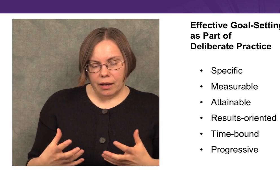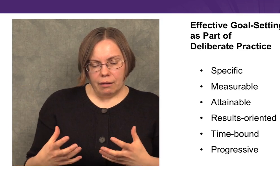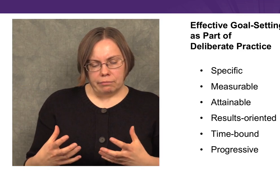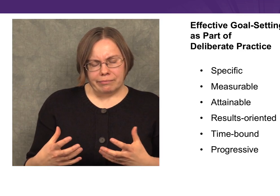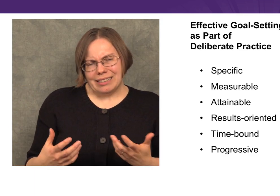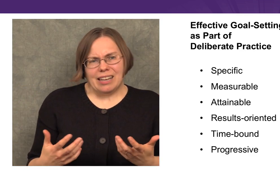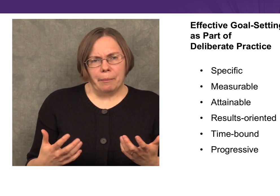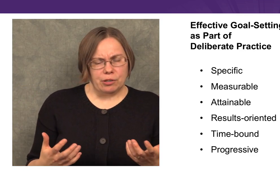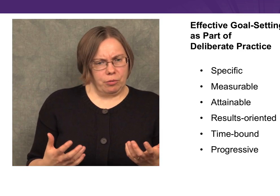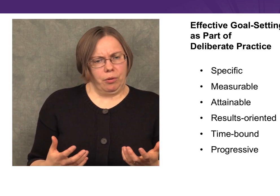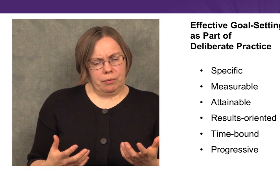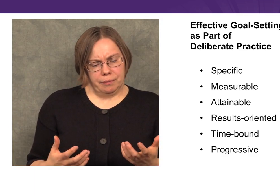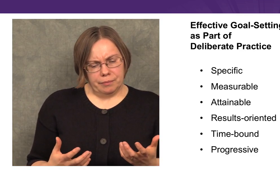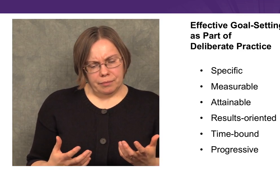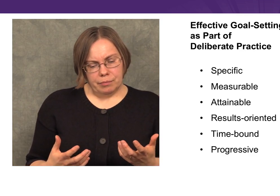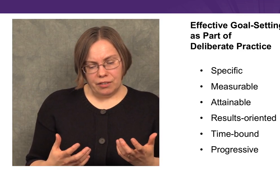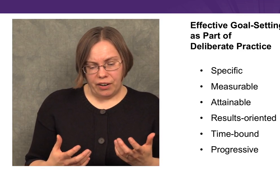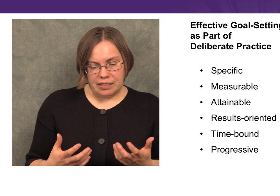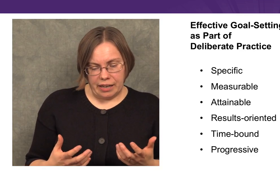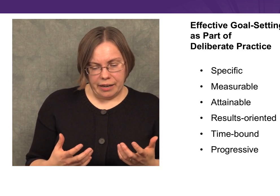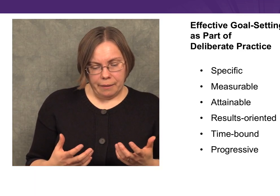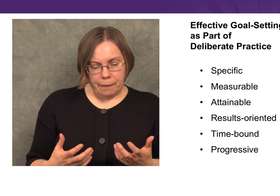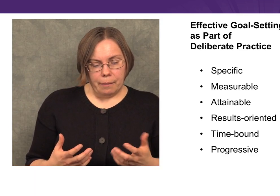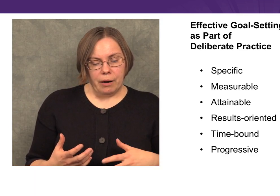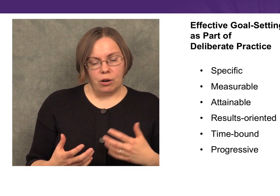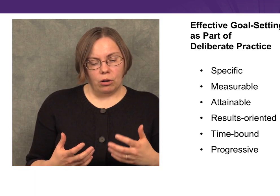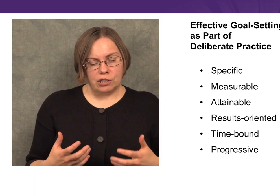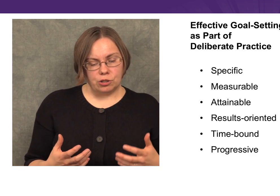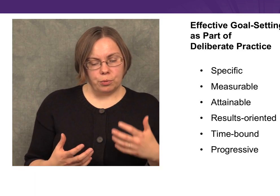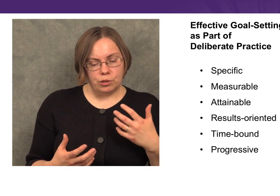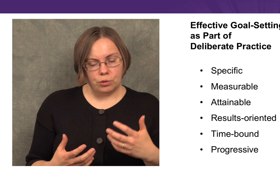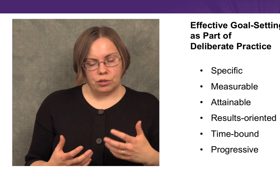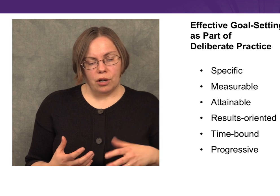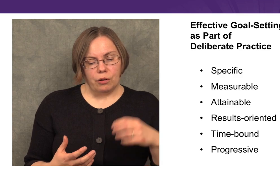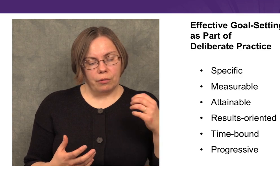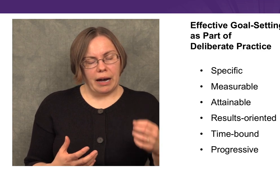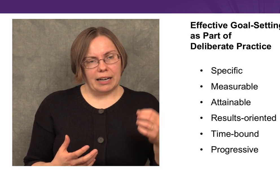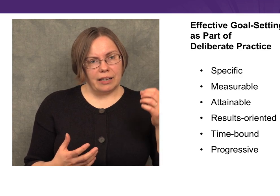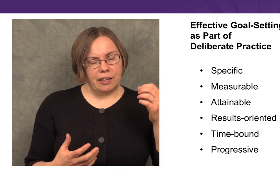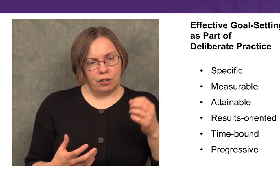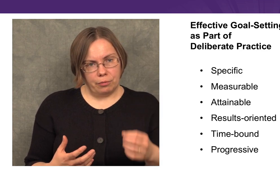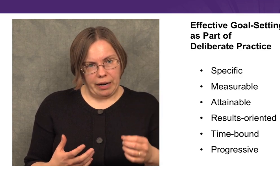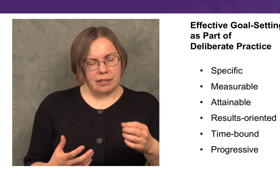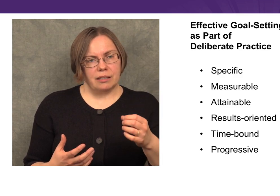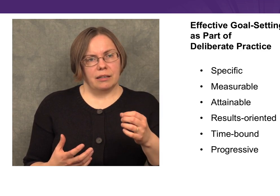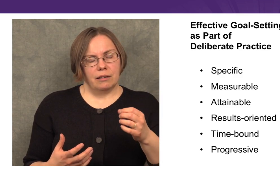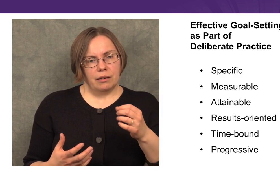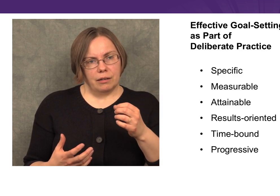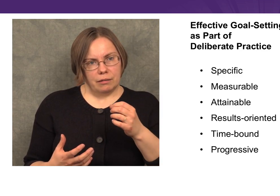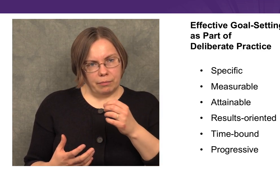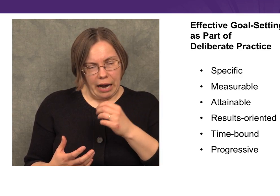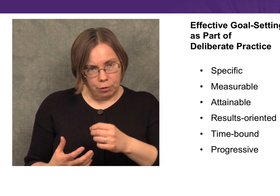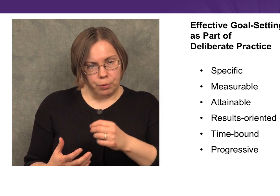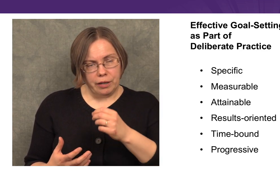hat’s not measurable. But if I say “my goal is to produce grammatically correct output